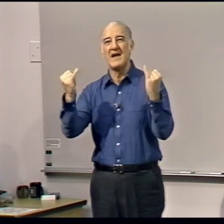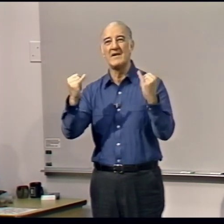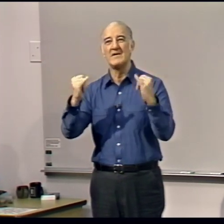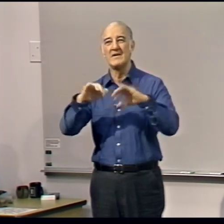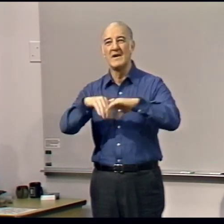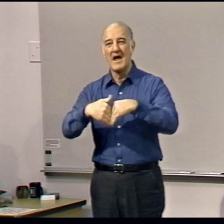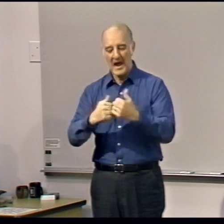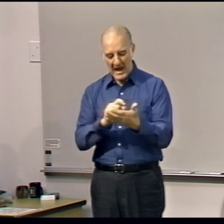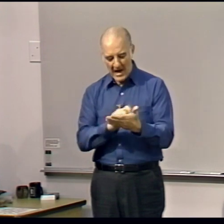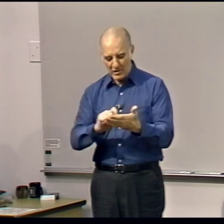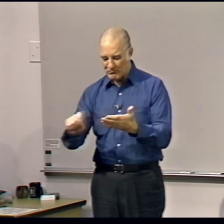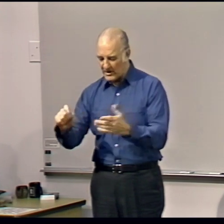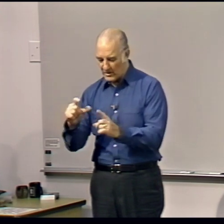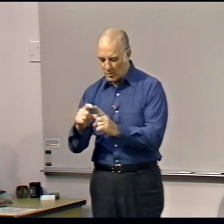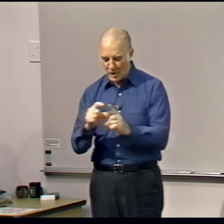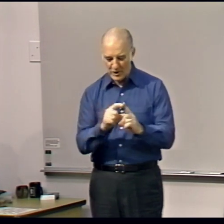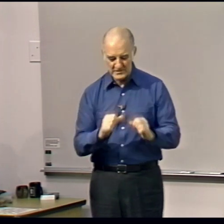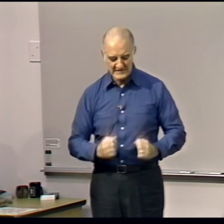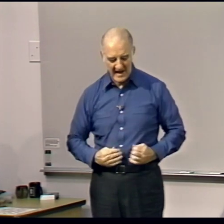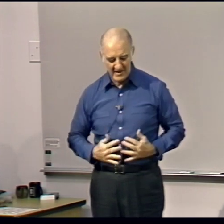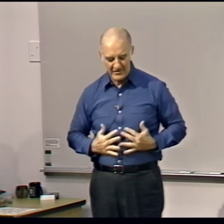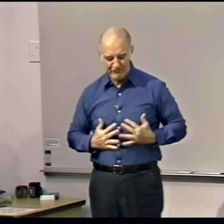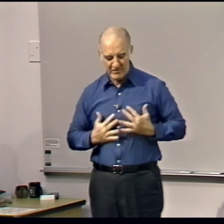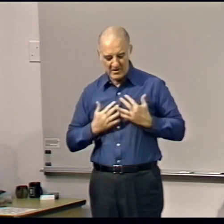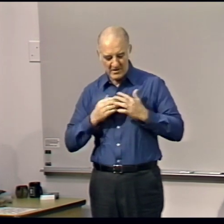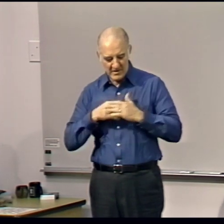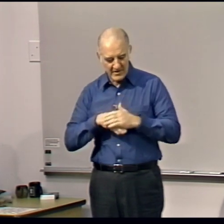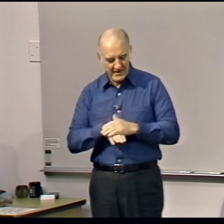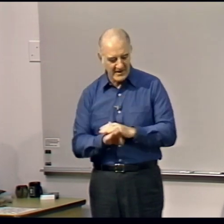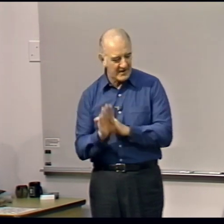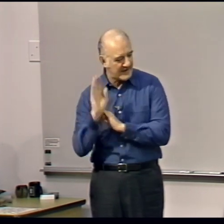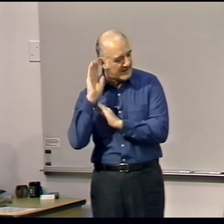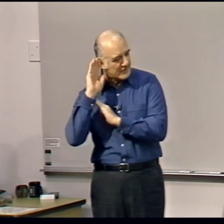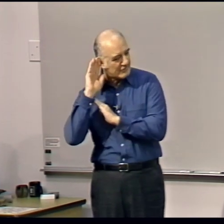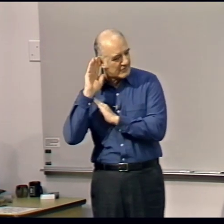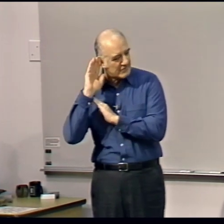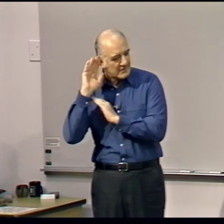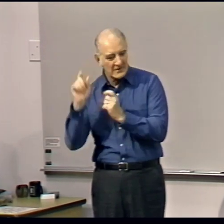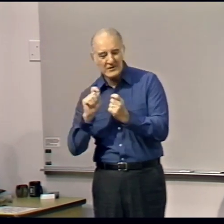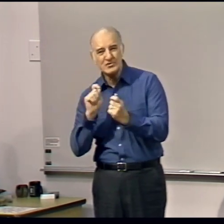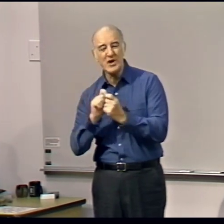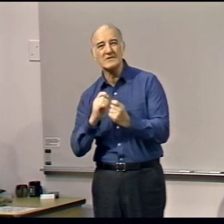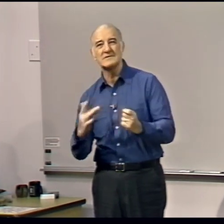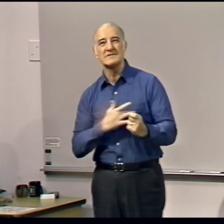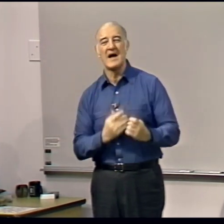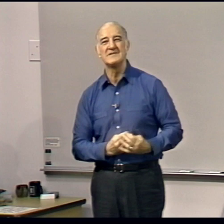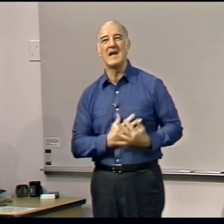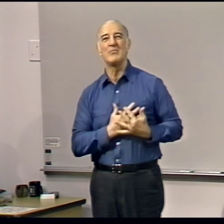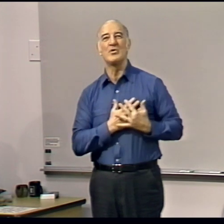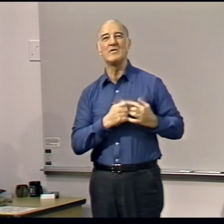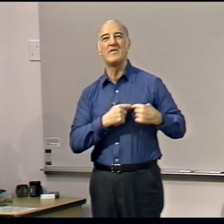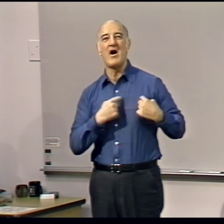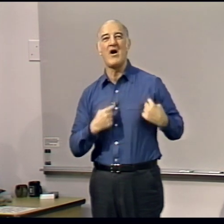How written words can thrill the inner ear Just as they move the heart